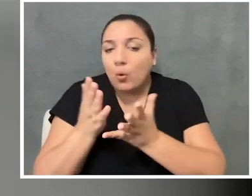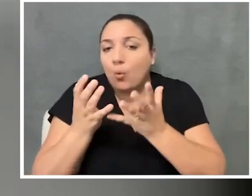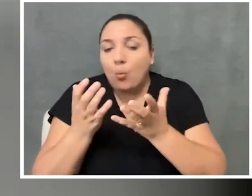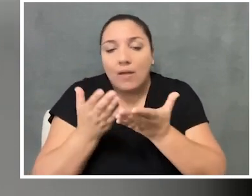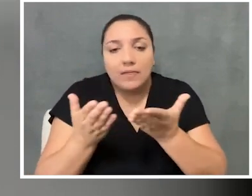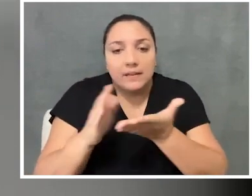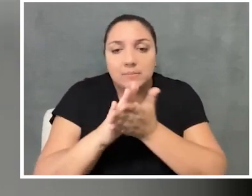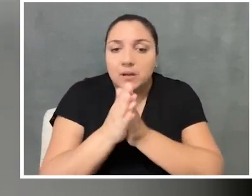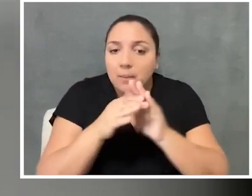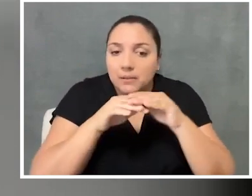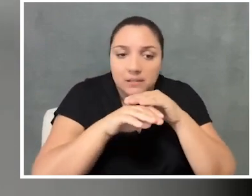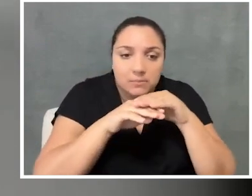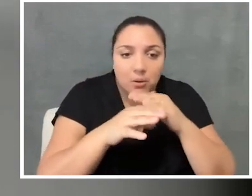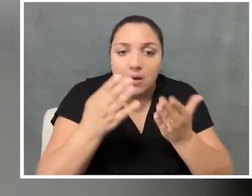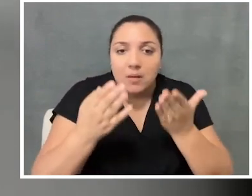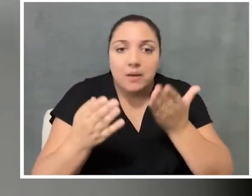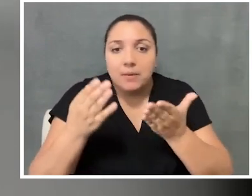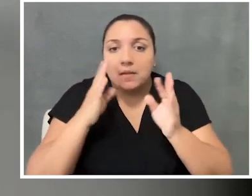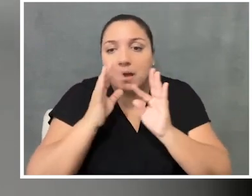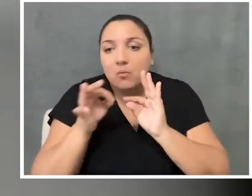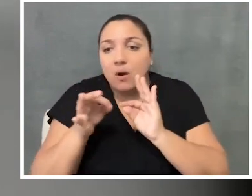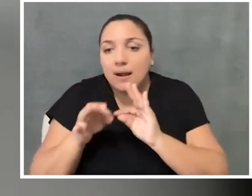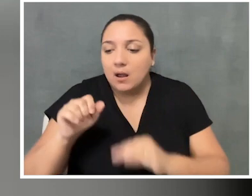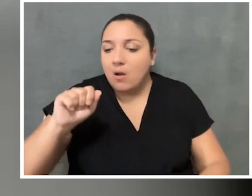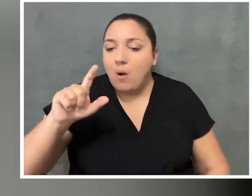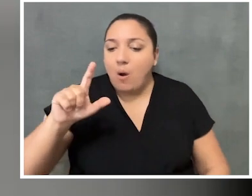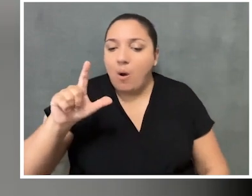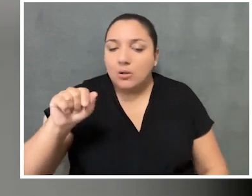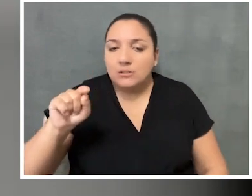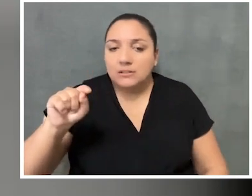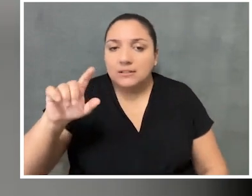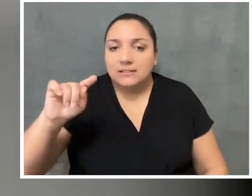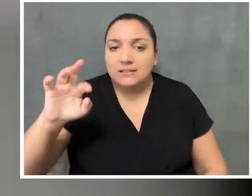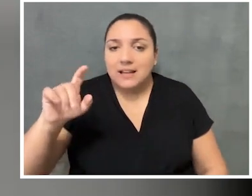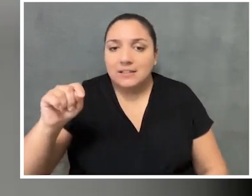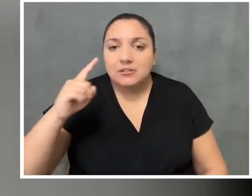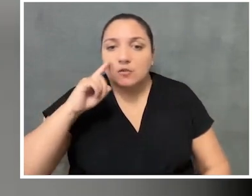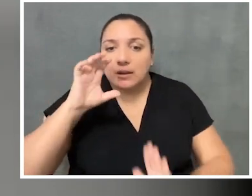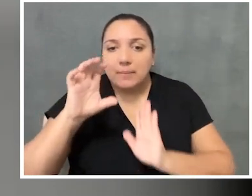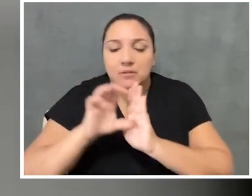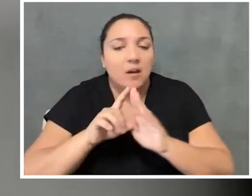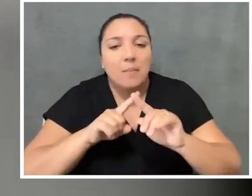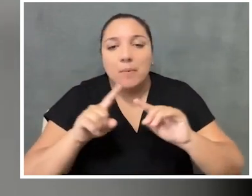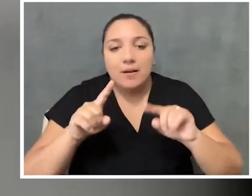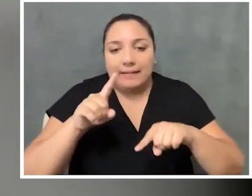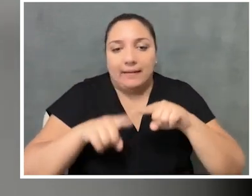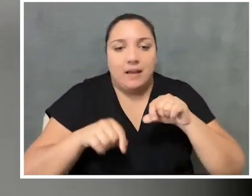maybe they're writing some alt texts for images or things like that, but it's hard to sort of create lasting, systemic change that way